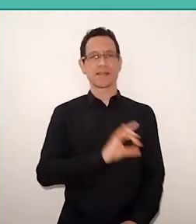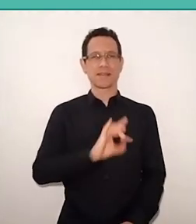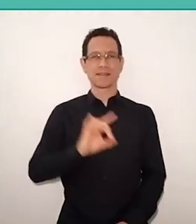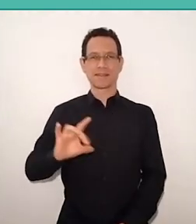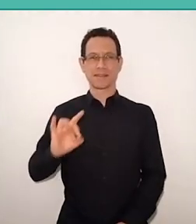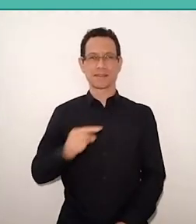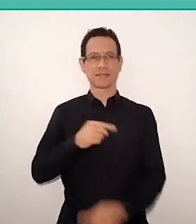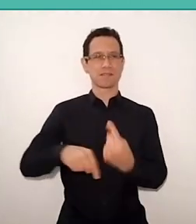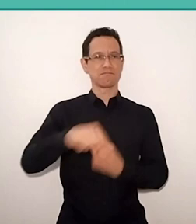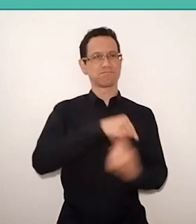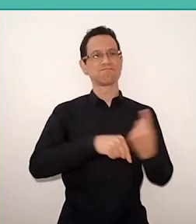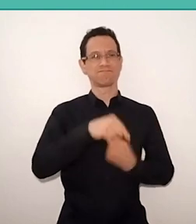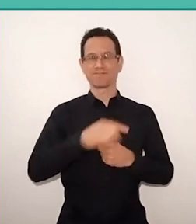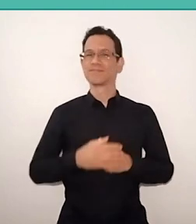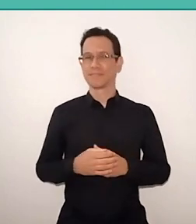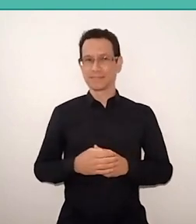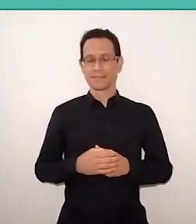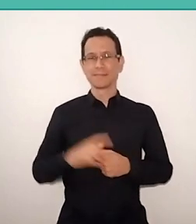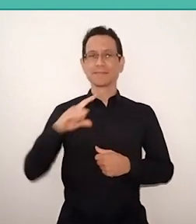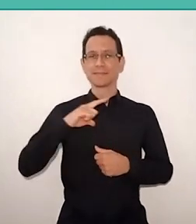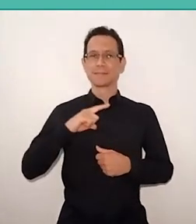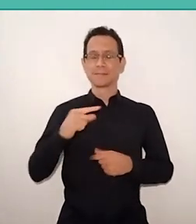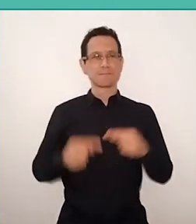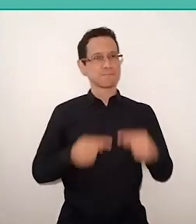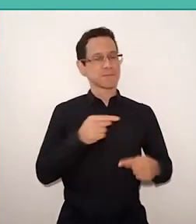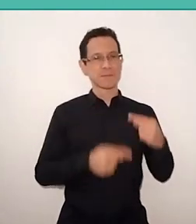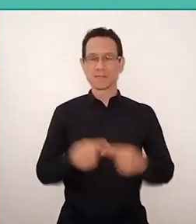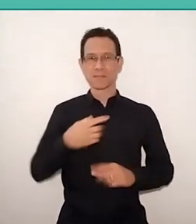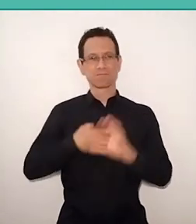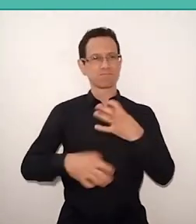don't forget the political dimension precedes